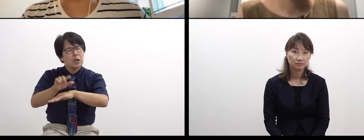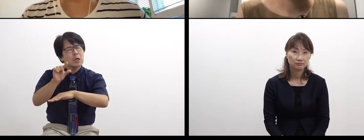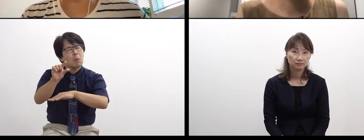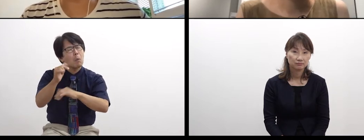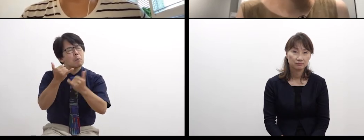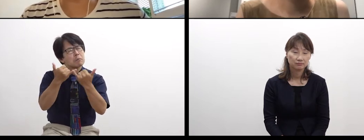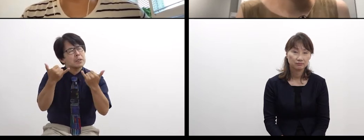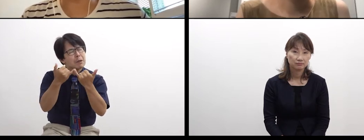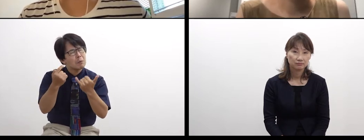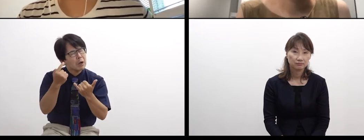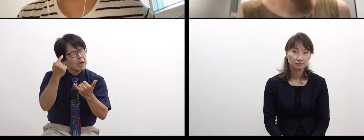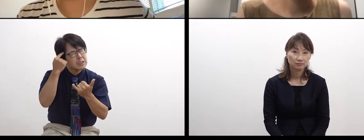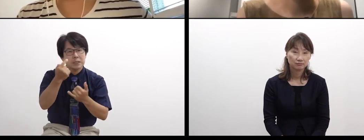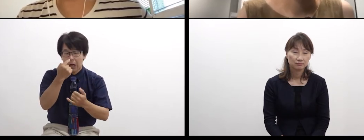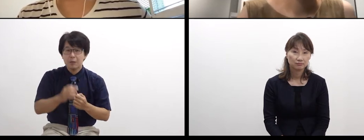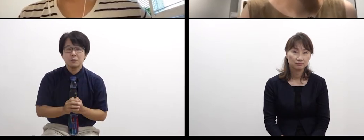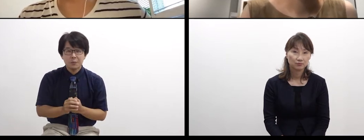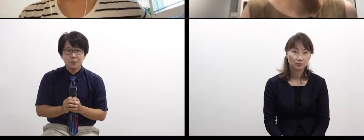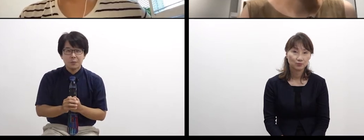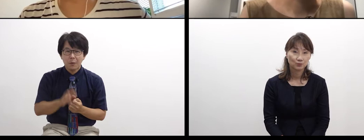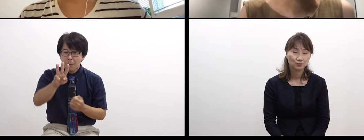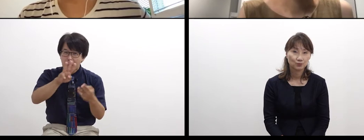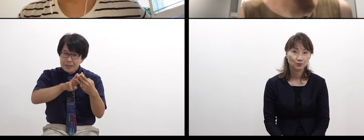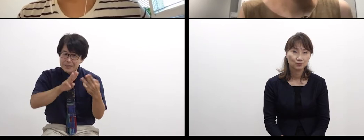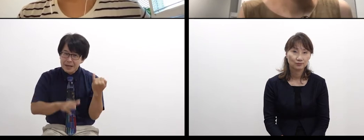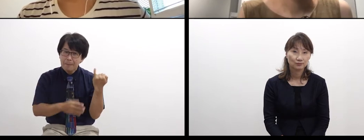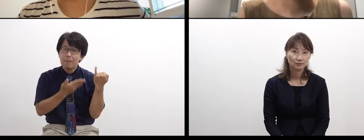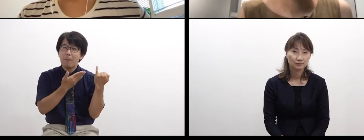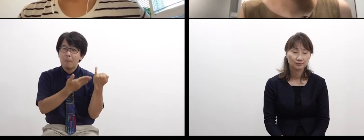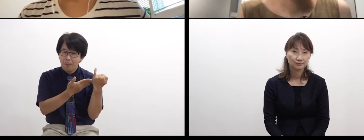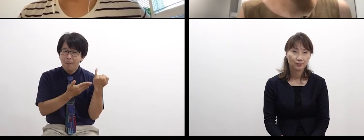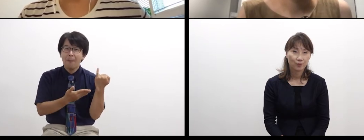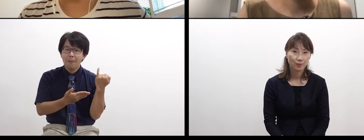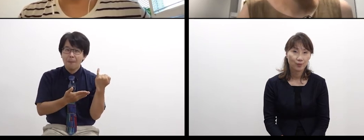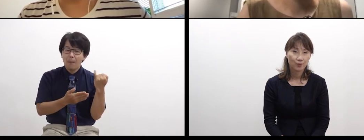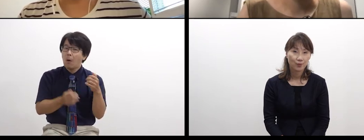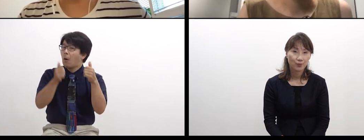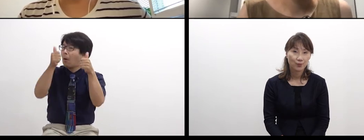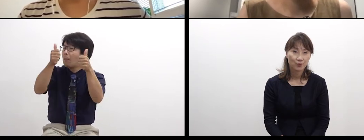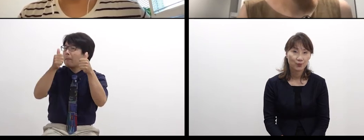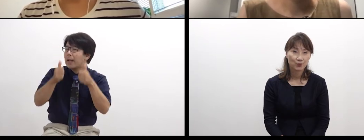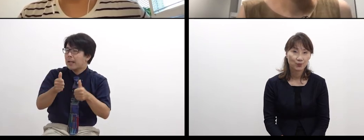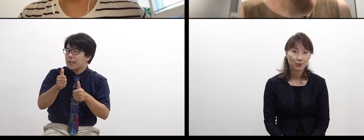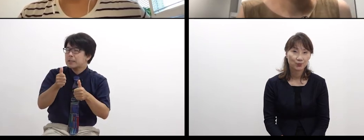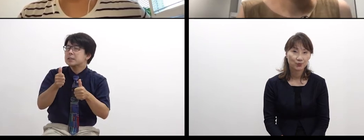I heard that you check this project